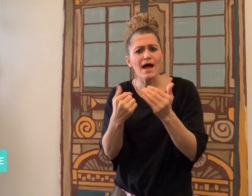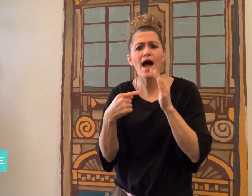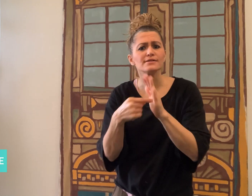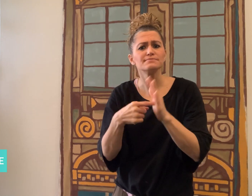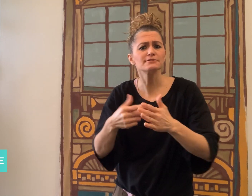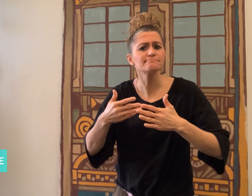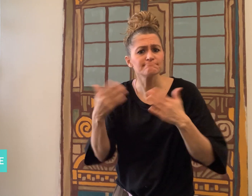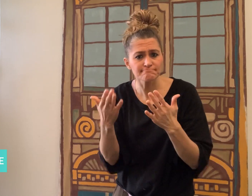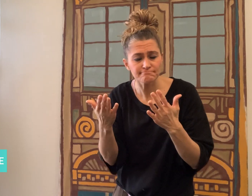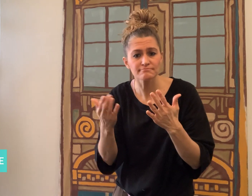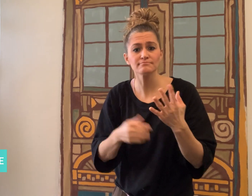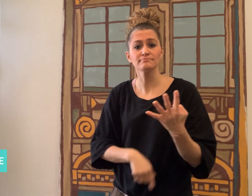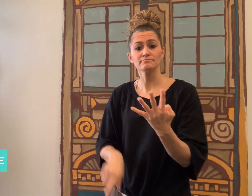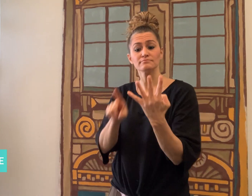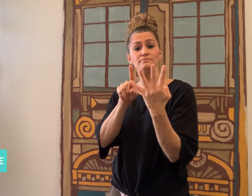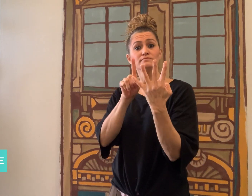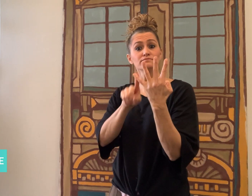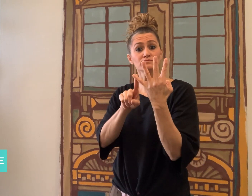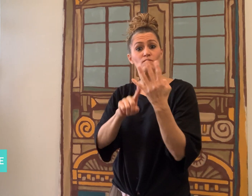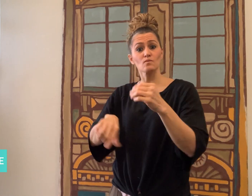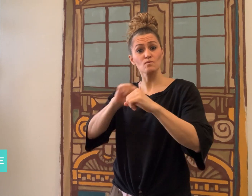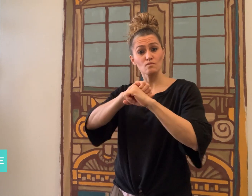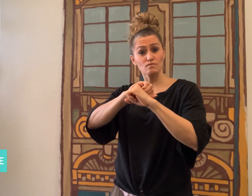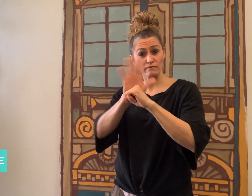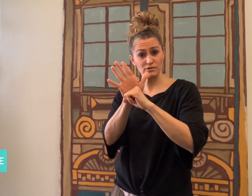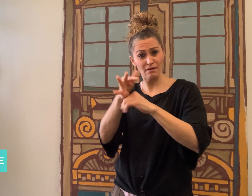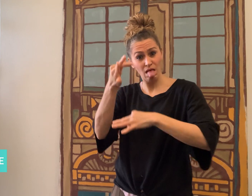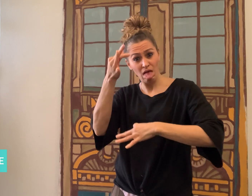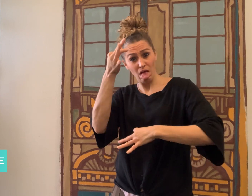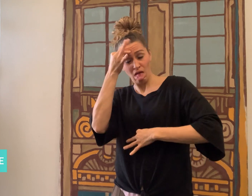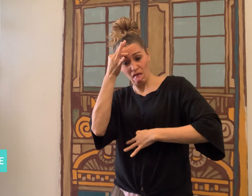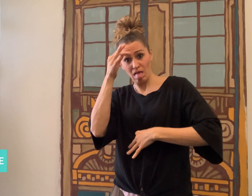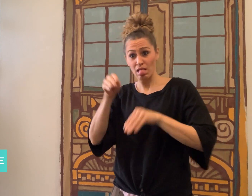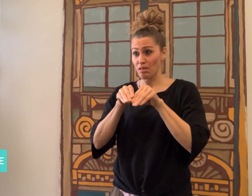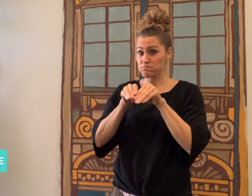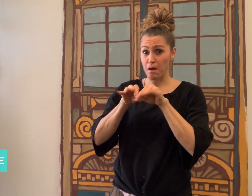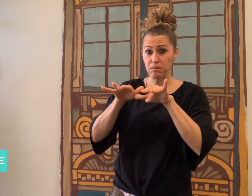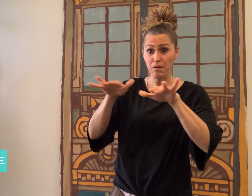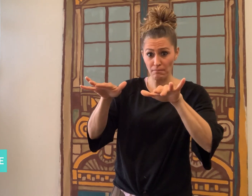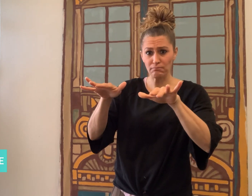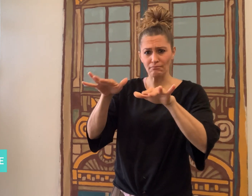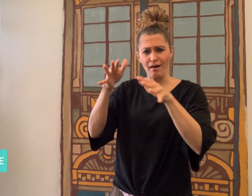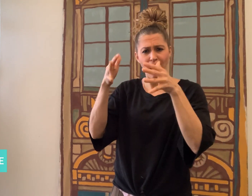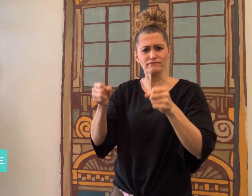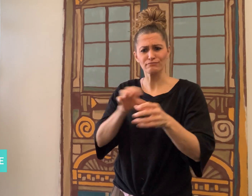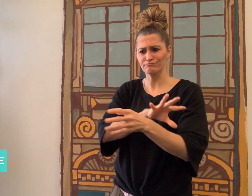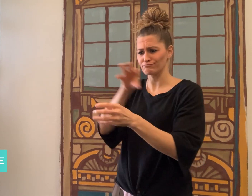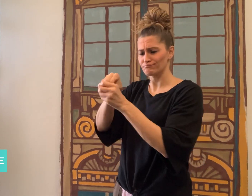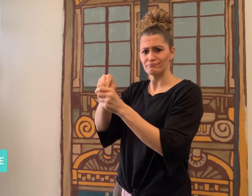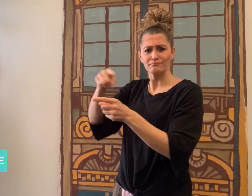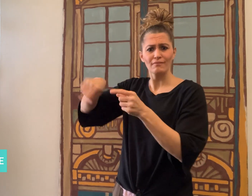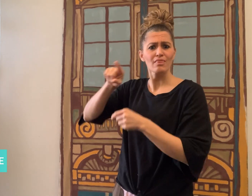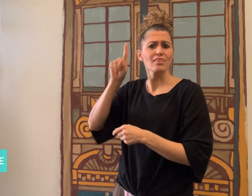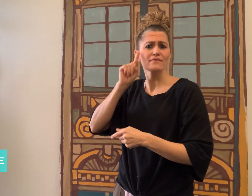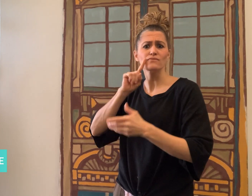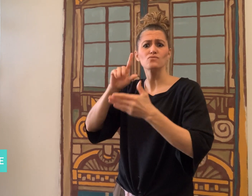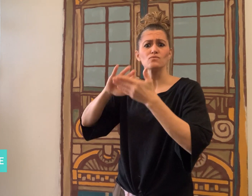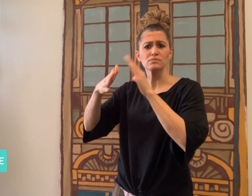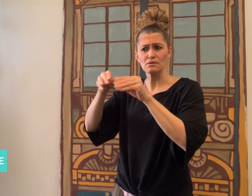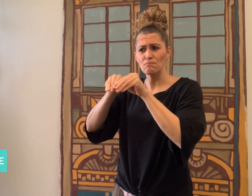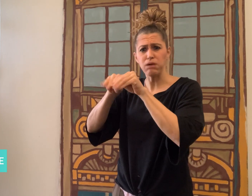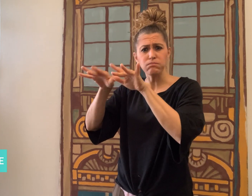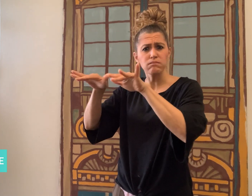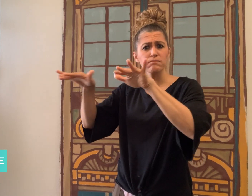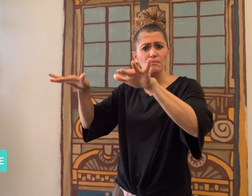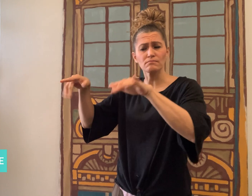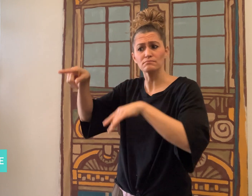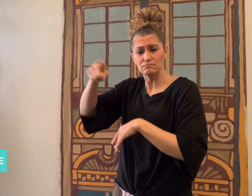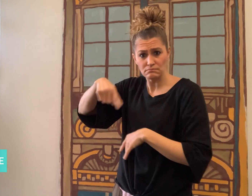and what new barriers did COVID-19 create for the Deaf community?”